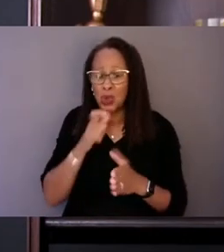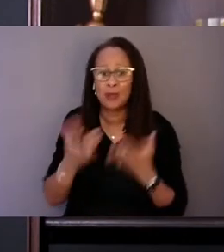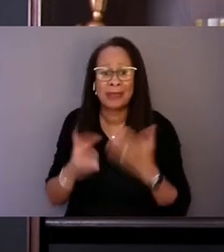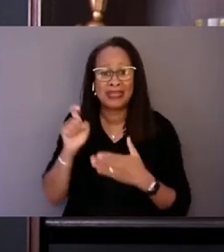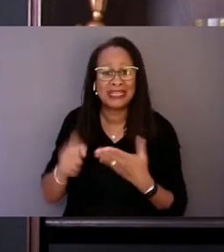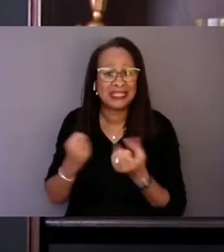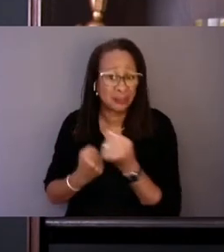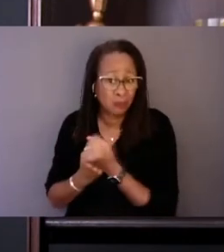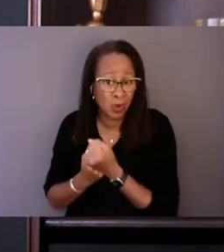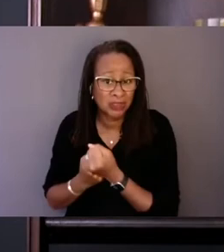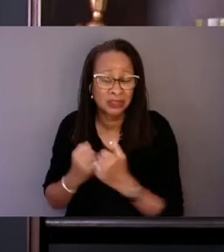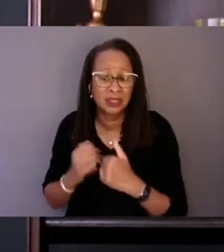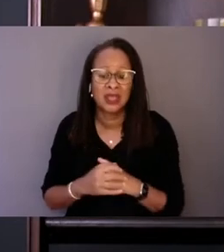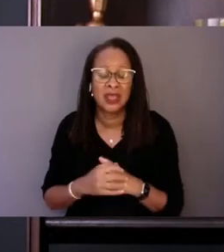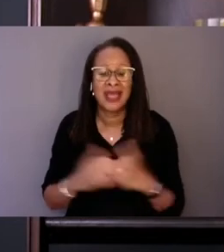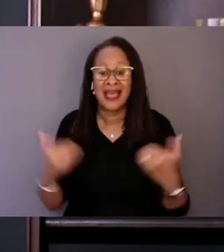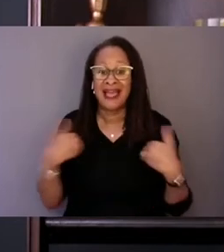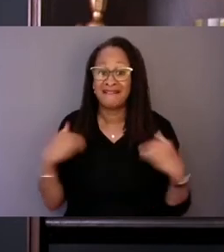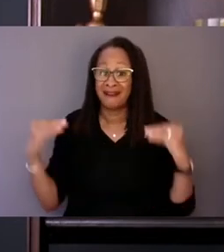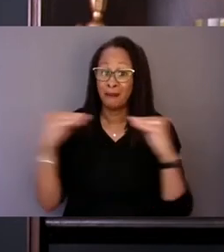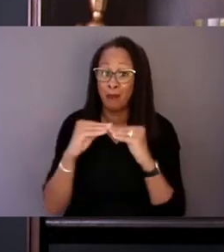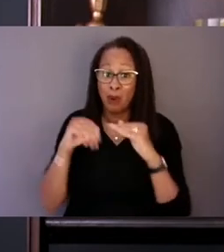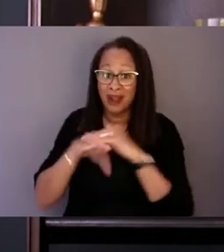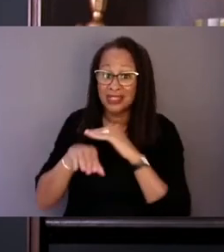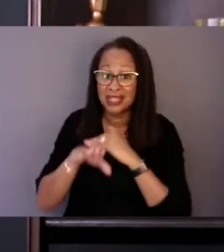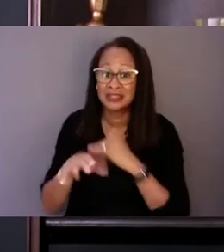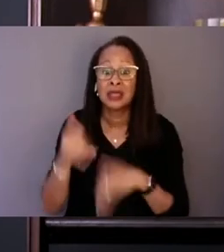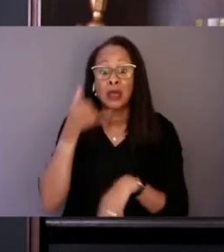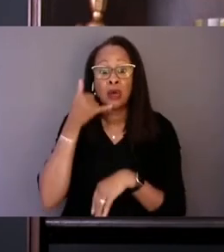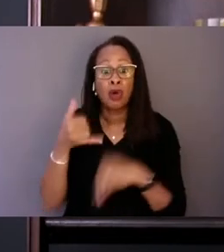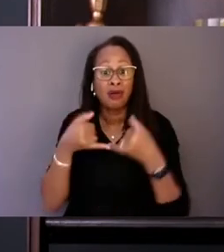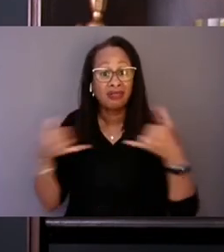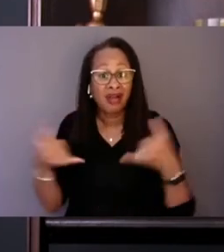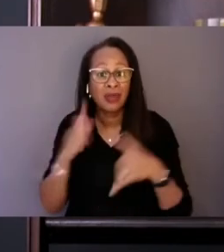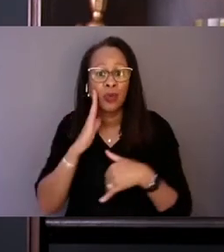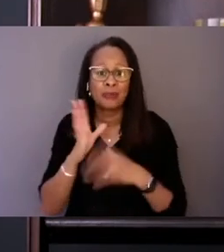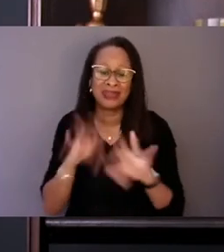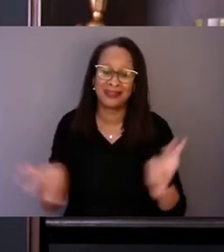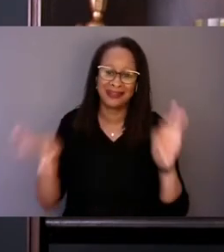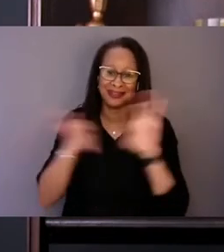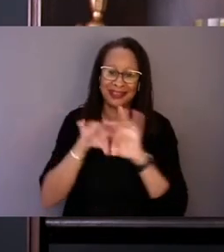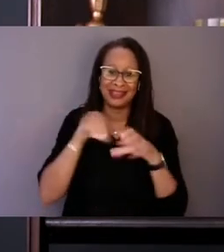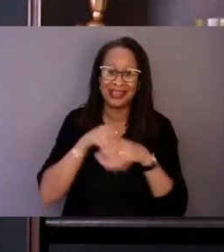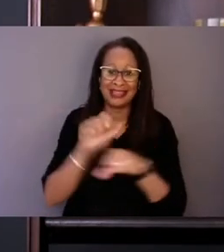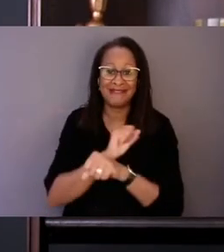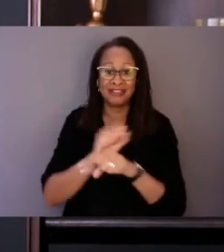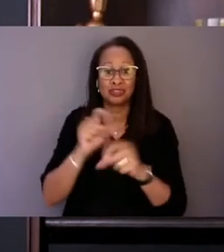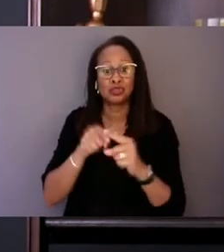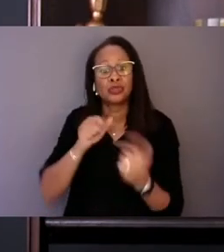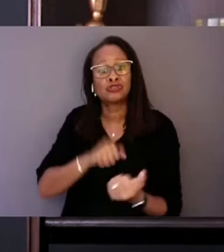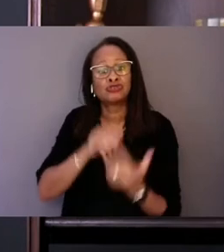Having a more accessible call line will be key in the effort to address mental health crises.